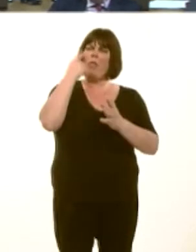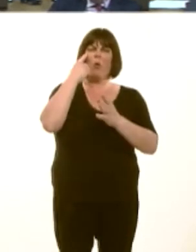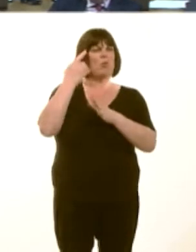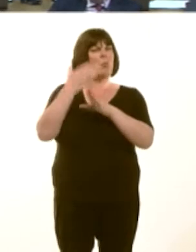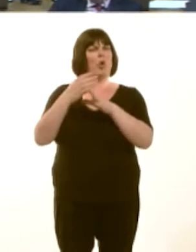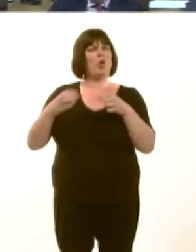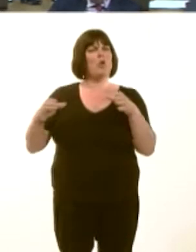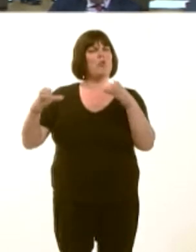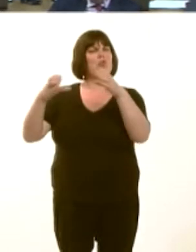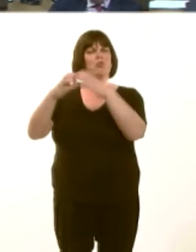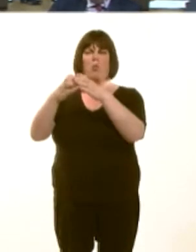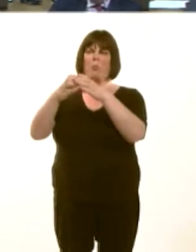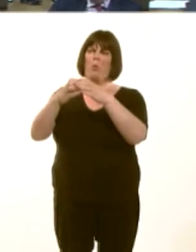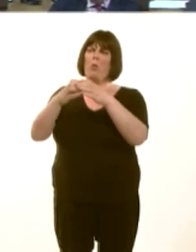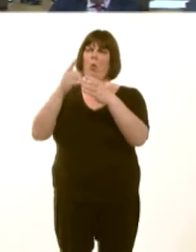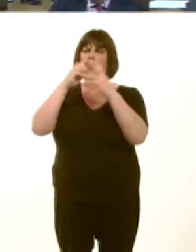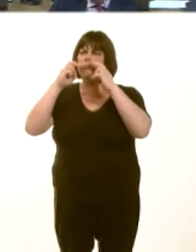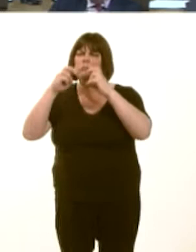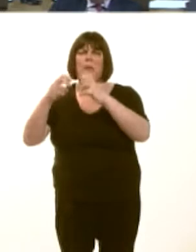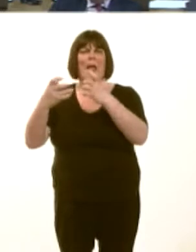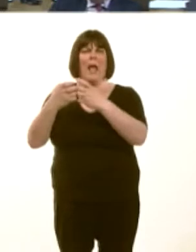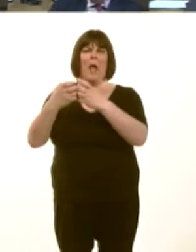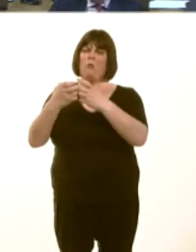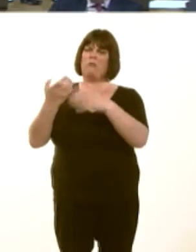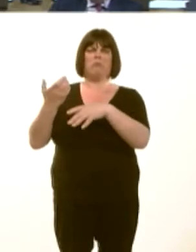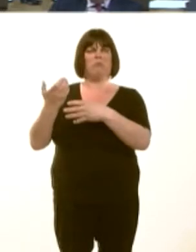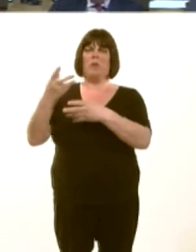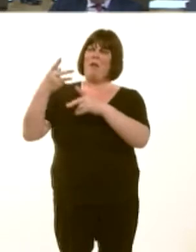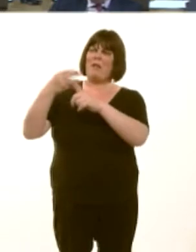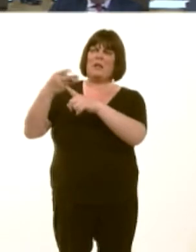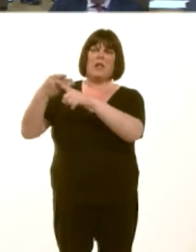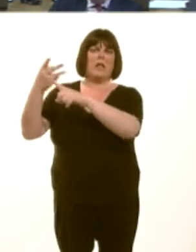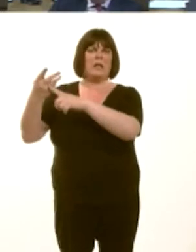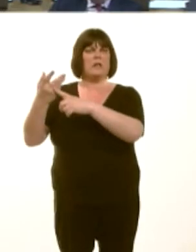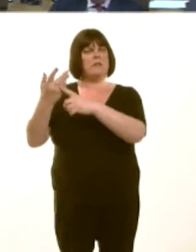Carwyn Jones: Wel, maeír gweithgor yna yn dal i weithio, ond maeín rhaid inni ddweud,